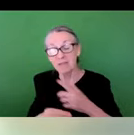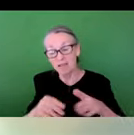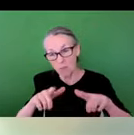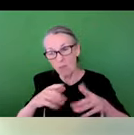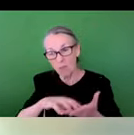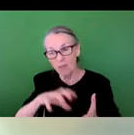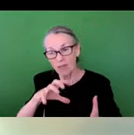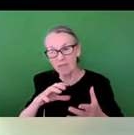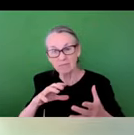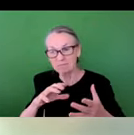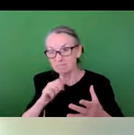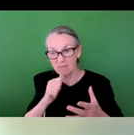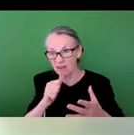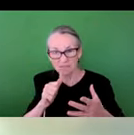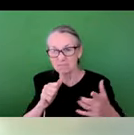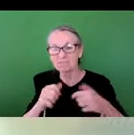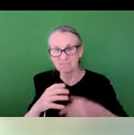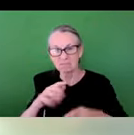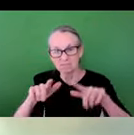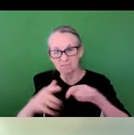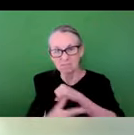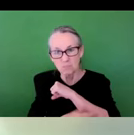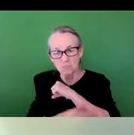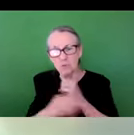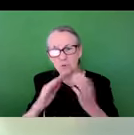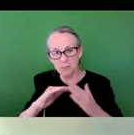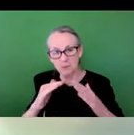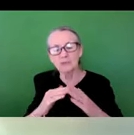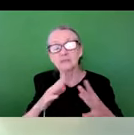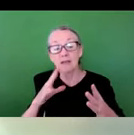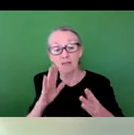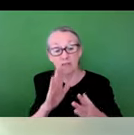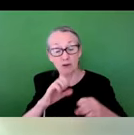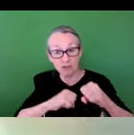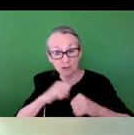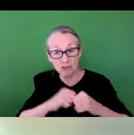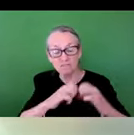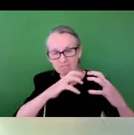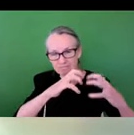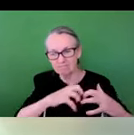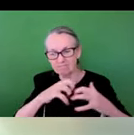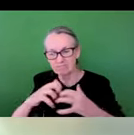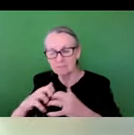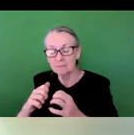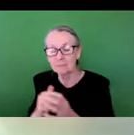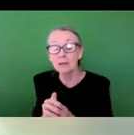This week, through discussions of flooding risks, infrastructure, flood policy and planning, and community action